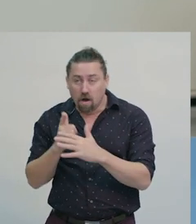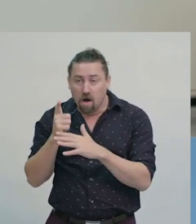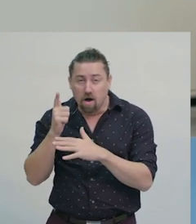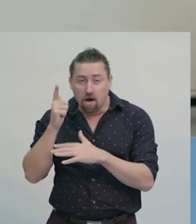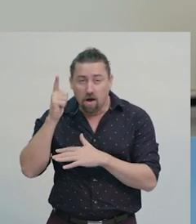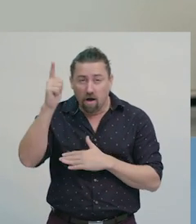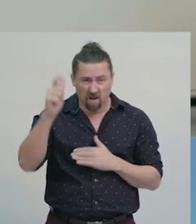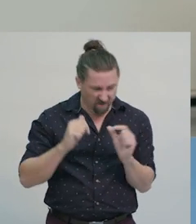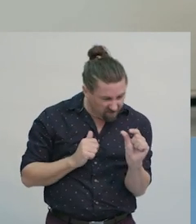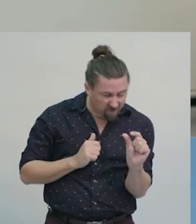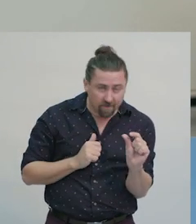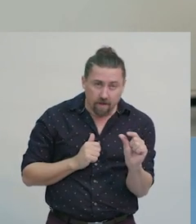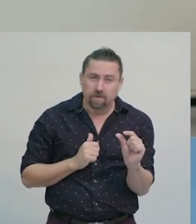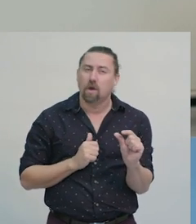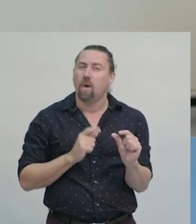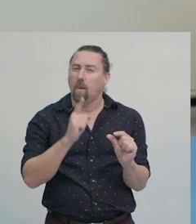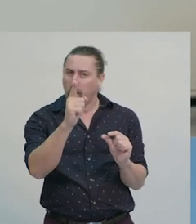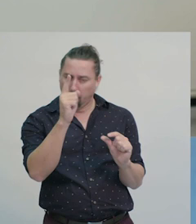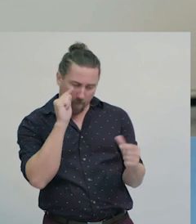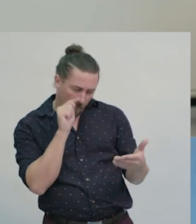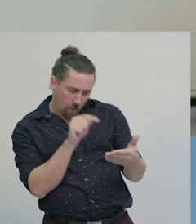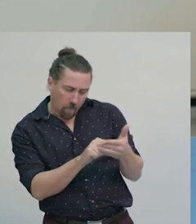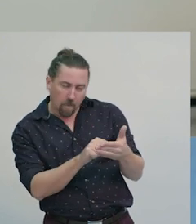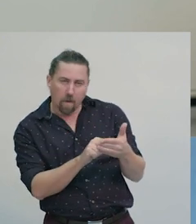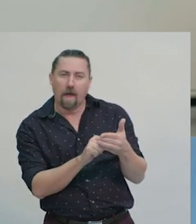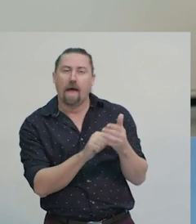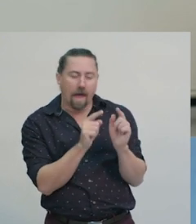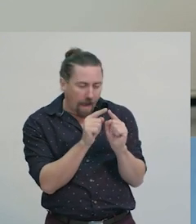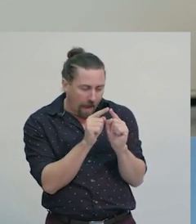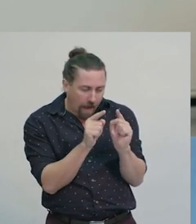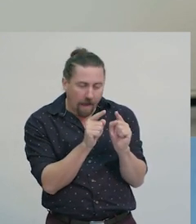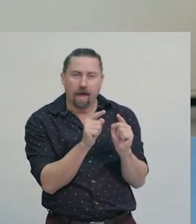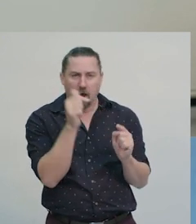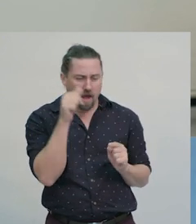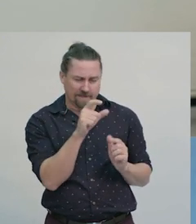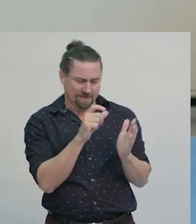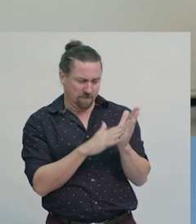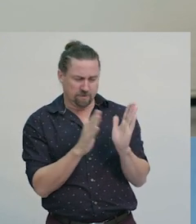Again, we can identify the map measurement easily as that is the smallest value.